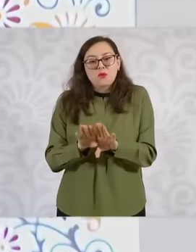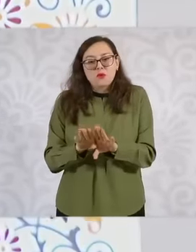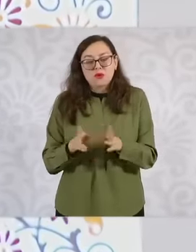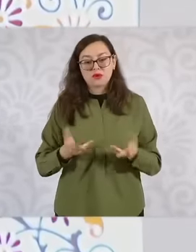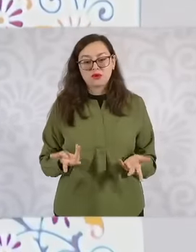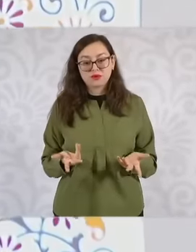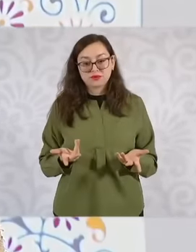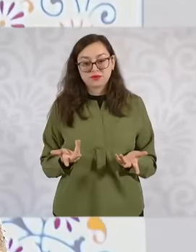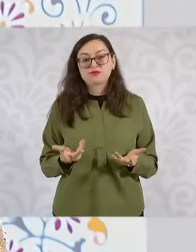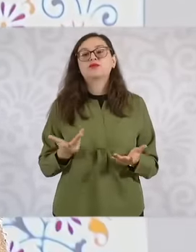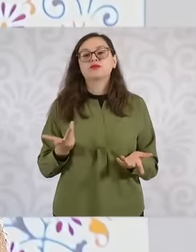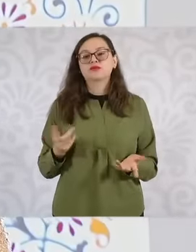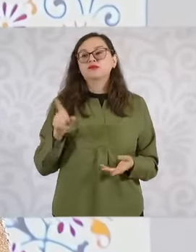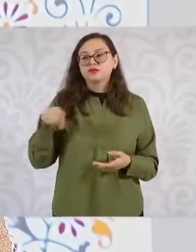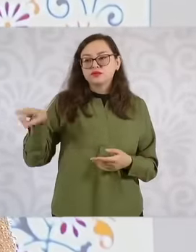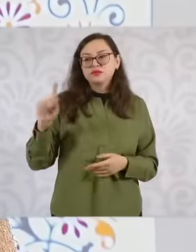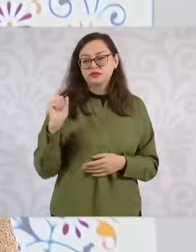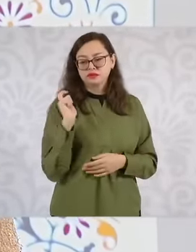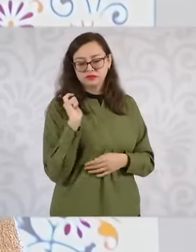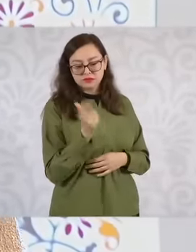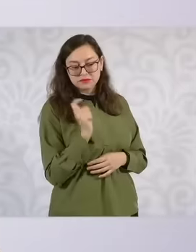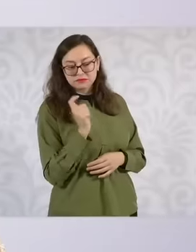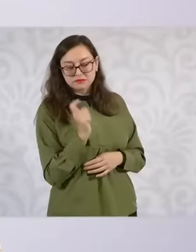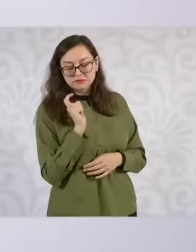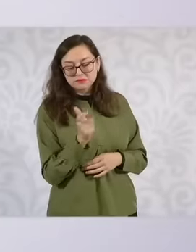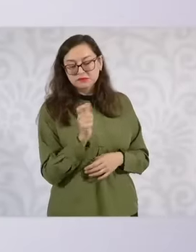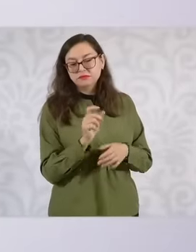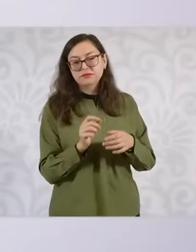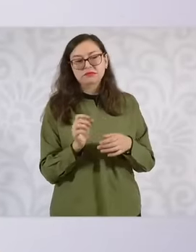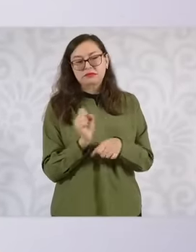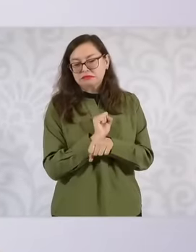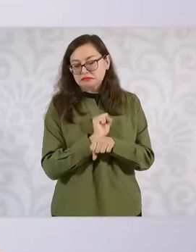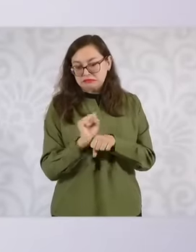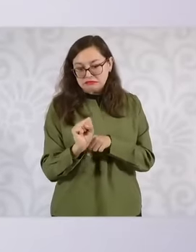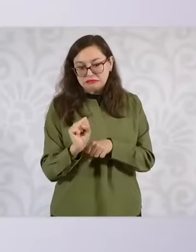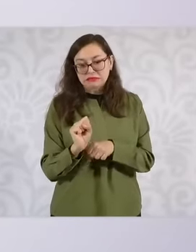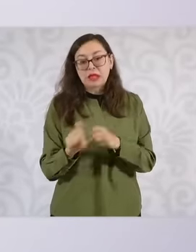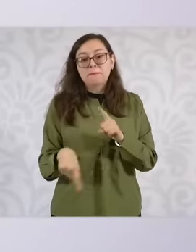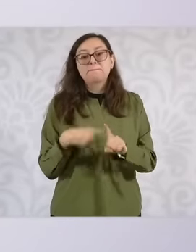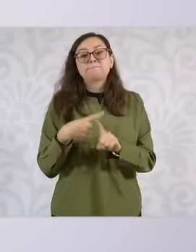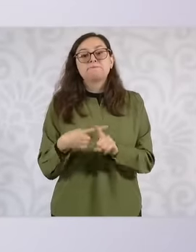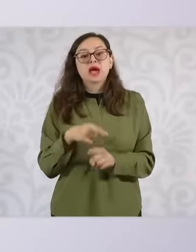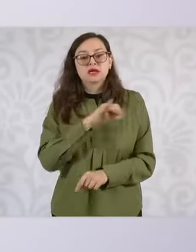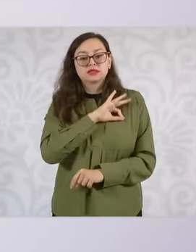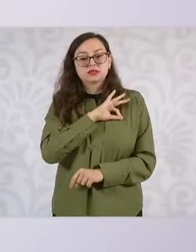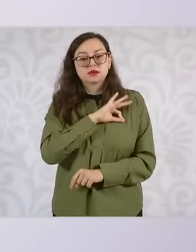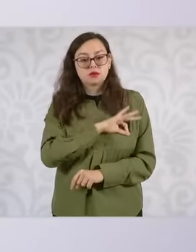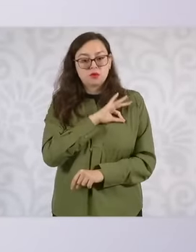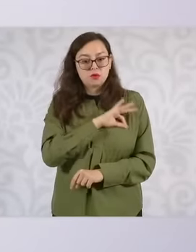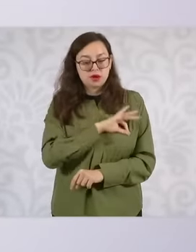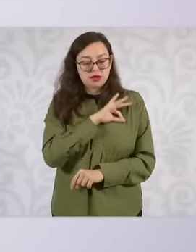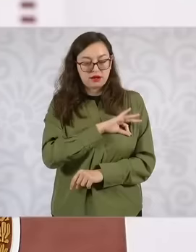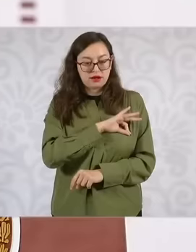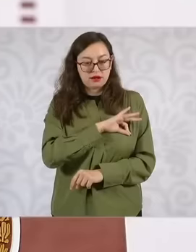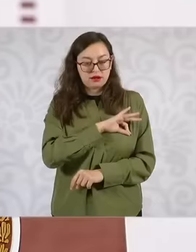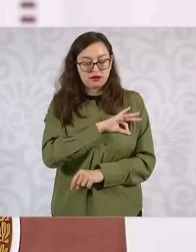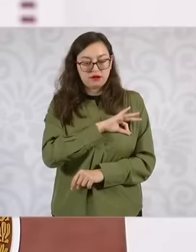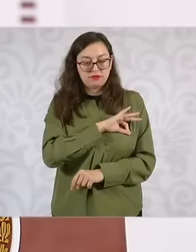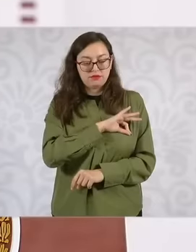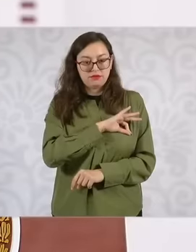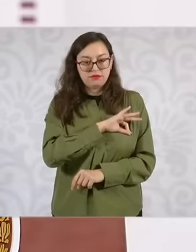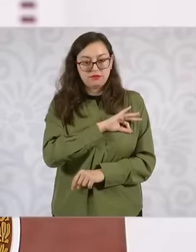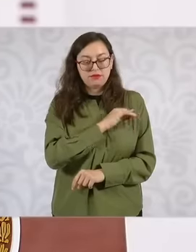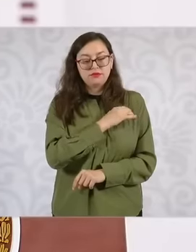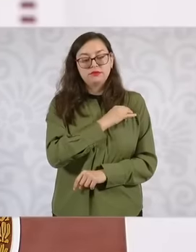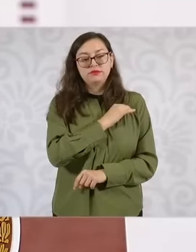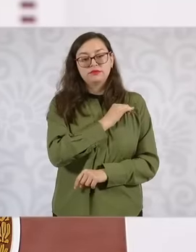tip given by whoever receives the product, and many of them are In most cities in the